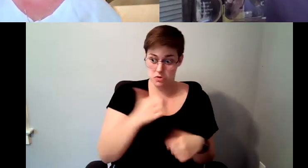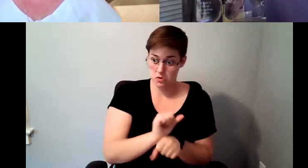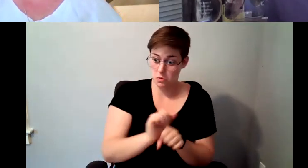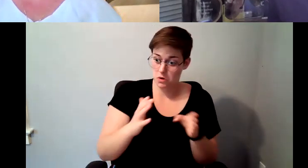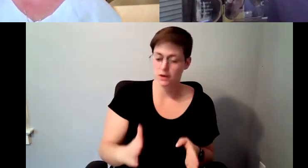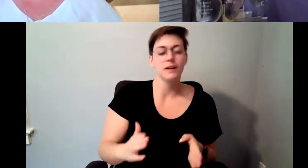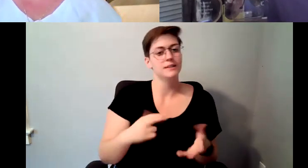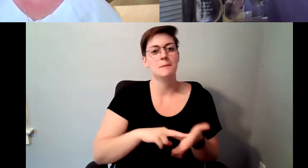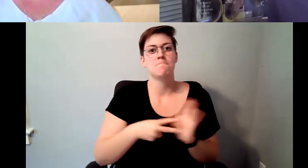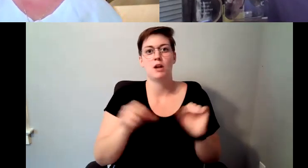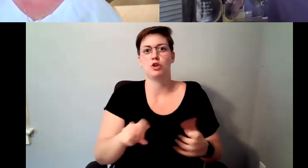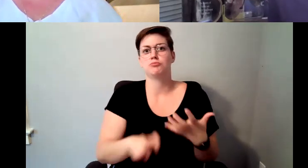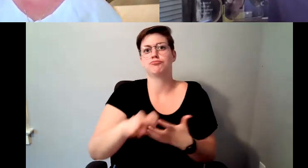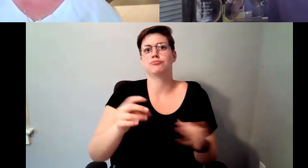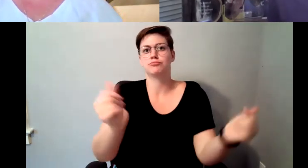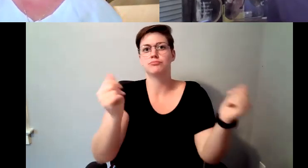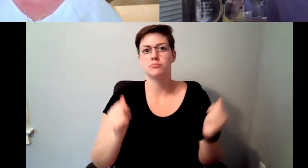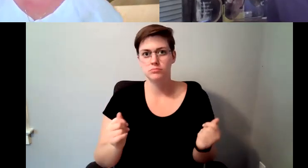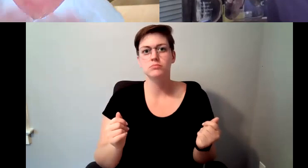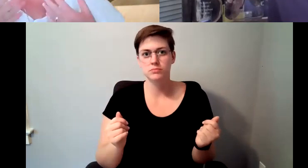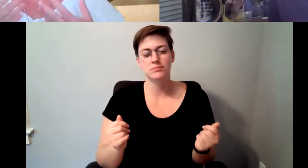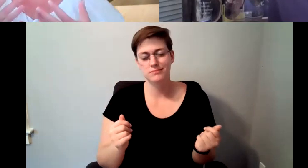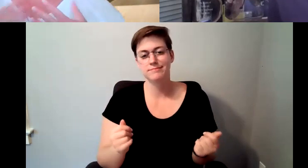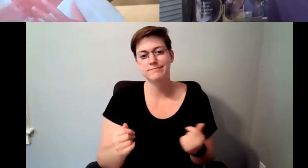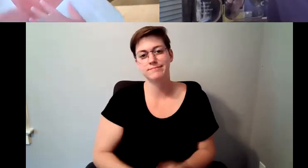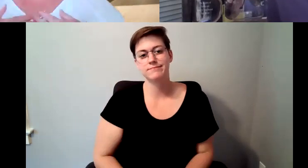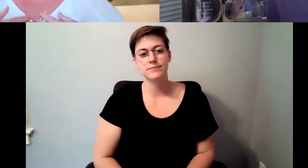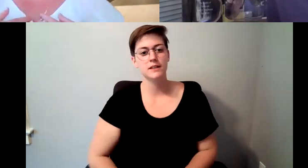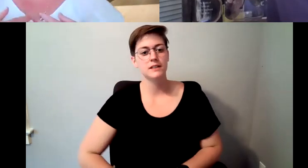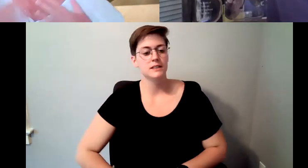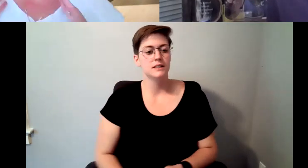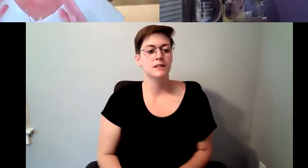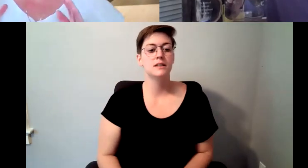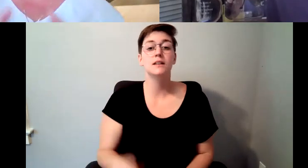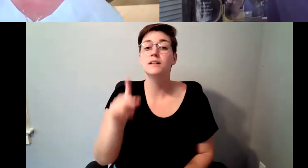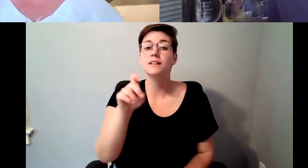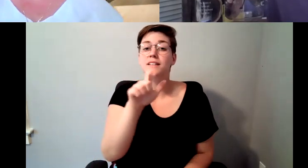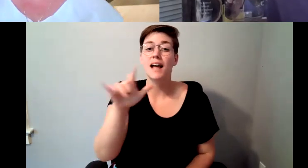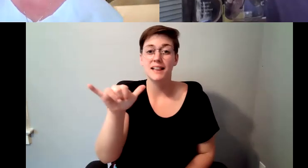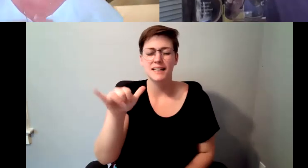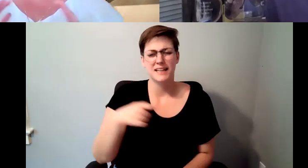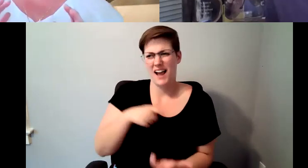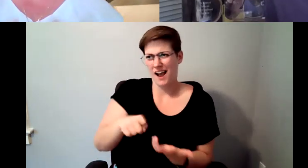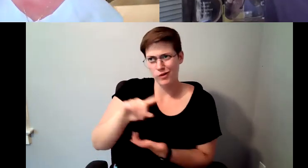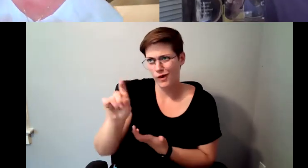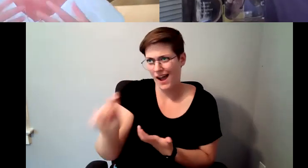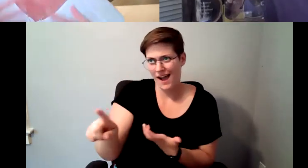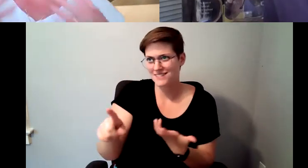had the next thing on your plate fairly quickly. Kelly Redder: had to ask, on behalf of all the releases I've ever love they wanted to